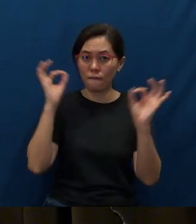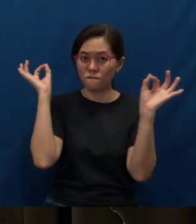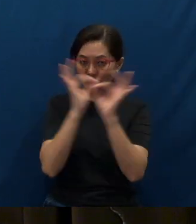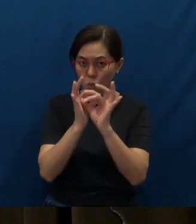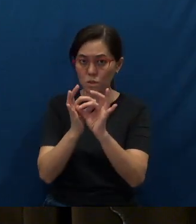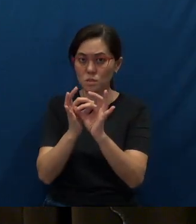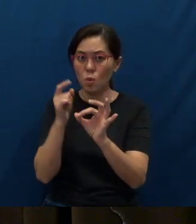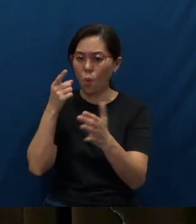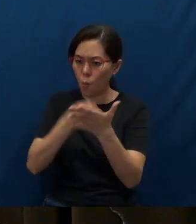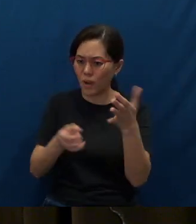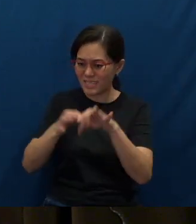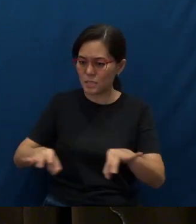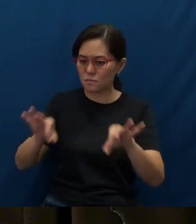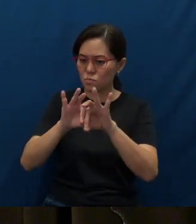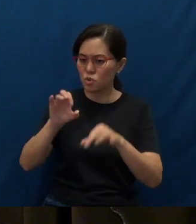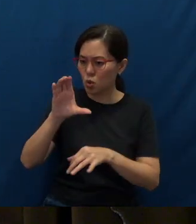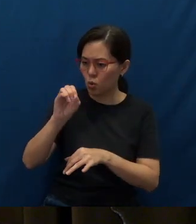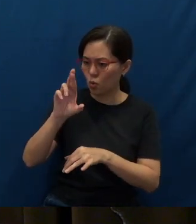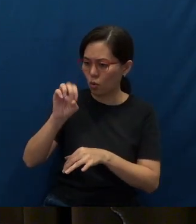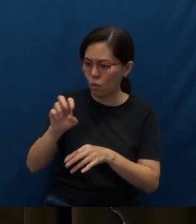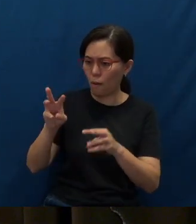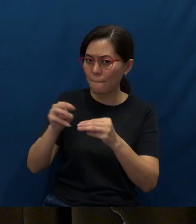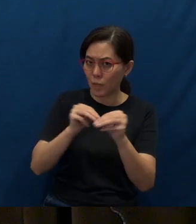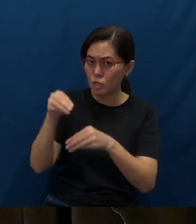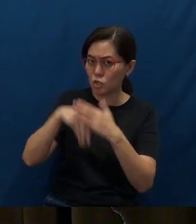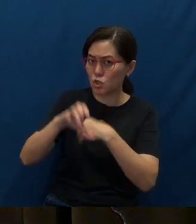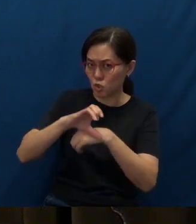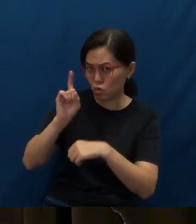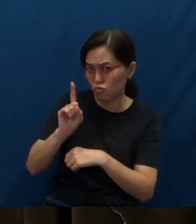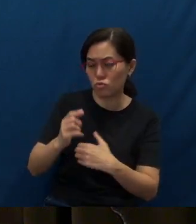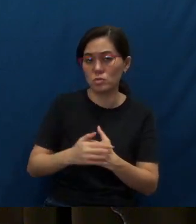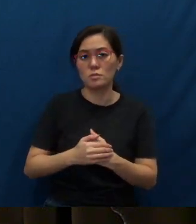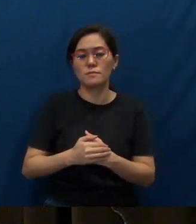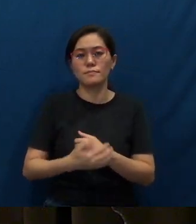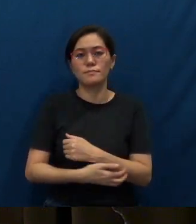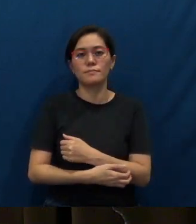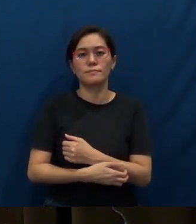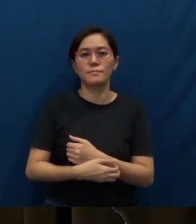and what are some of the core matters for our church. Take Bidadari for instance.